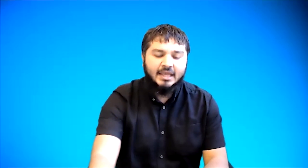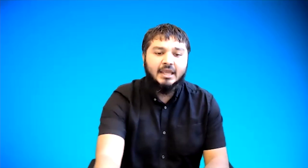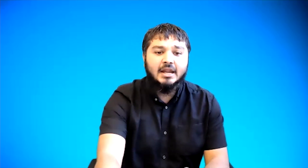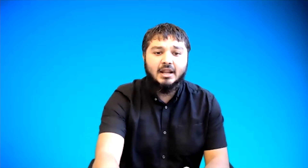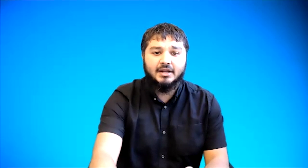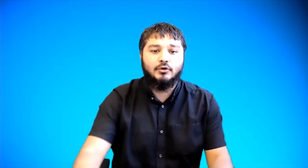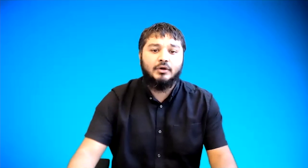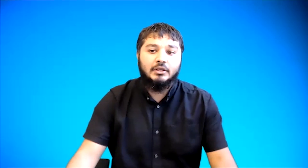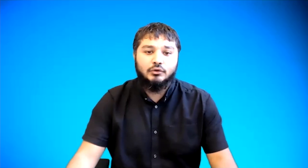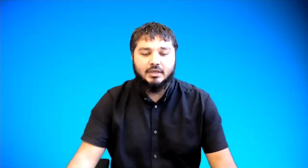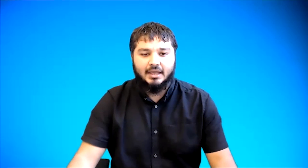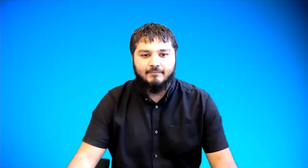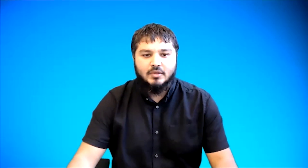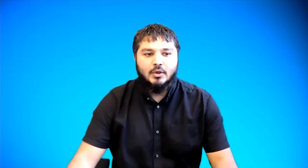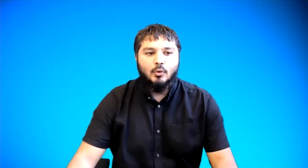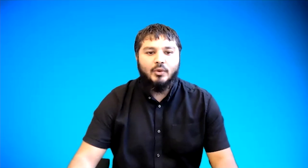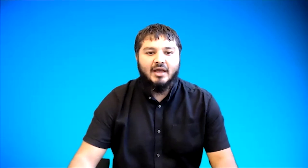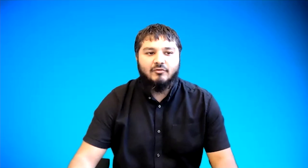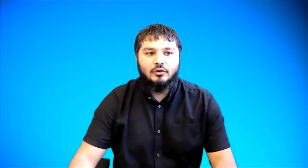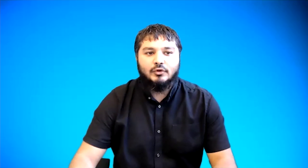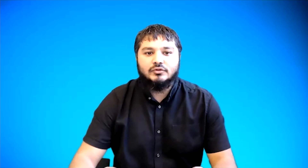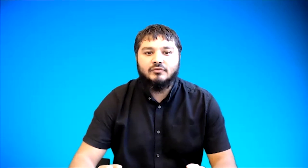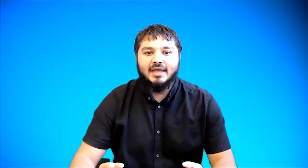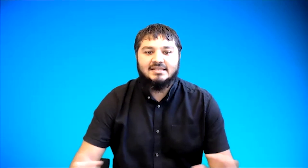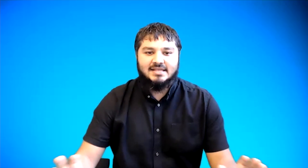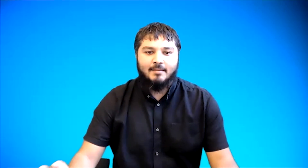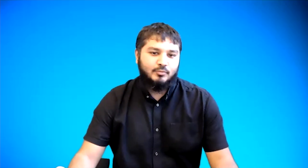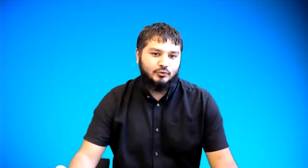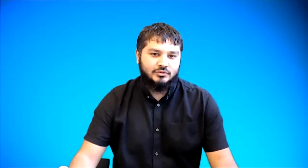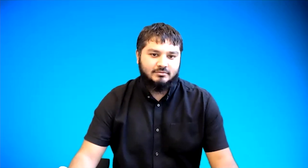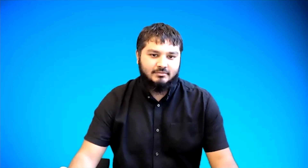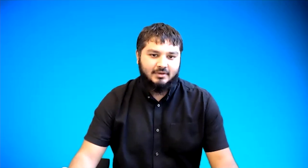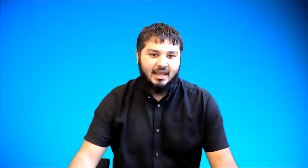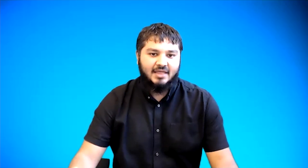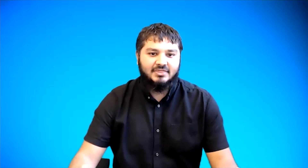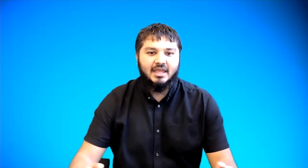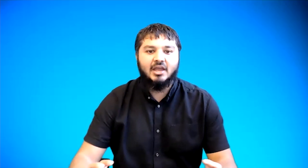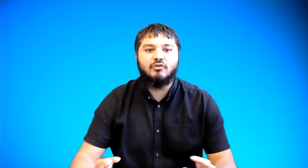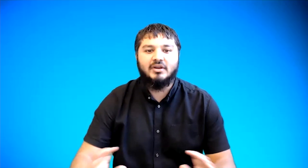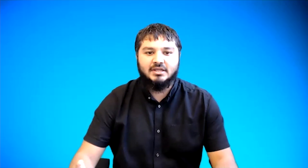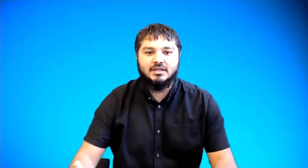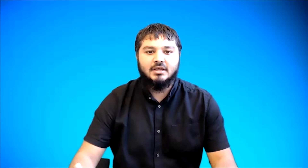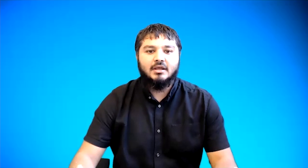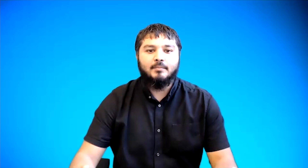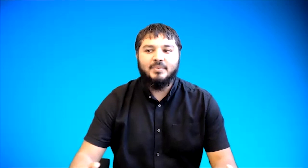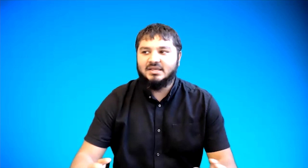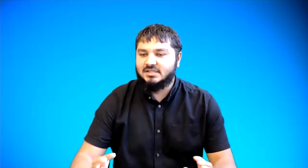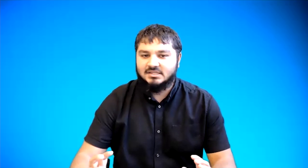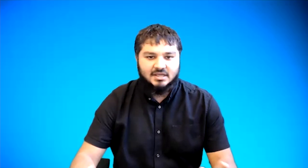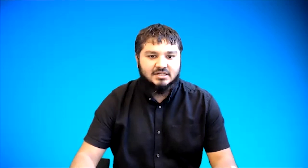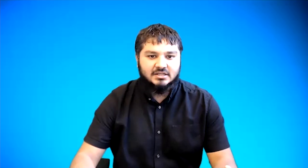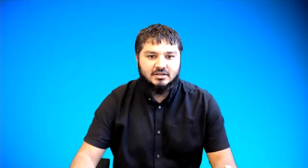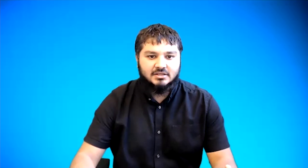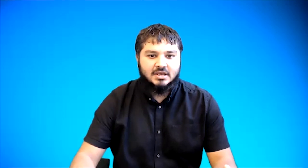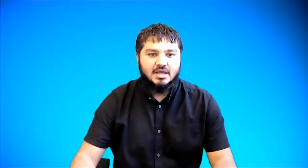in london or in uk we have lots of exam boards okay and they accredit bsl centers